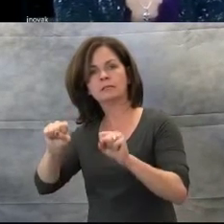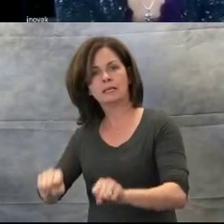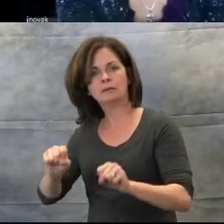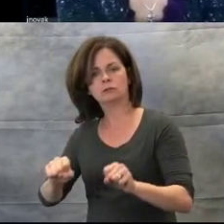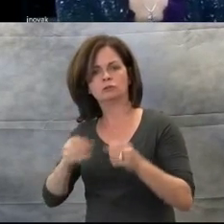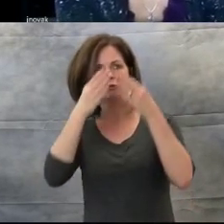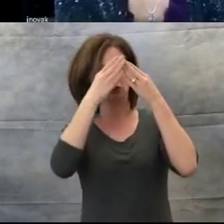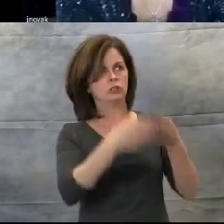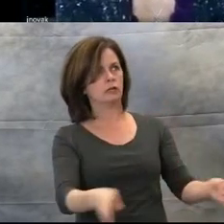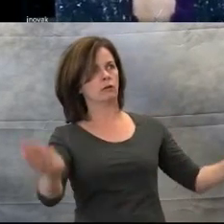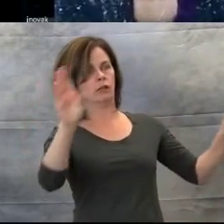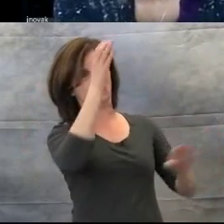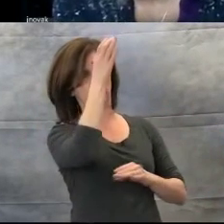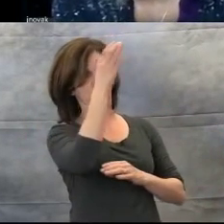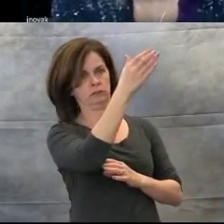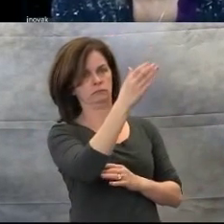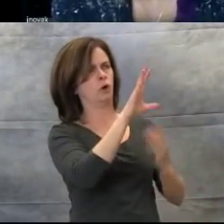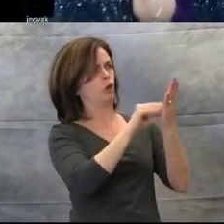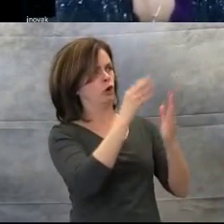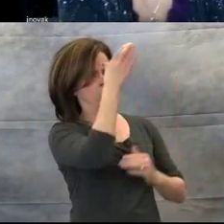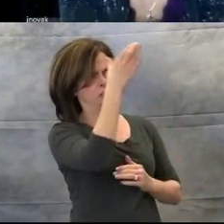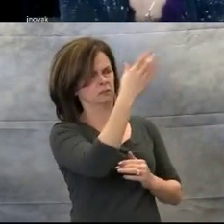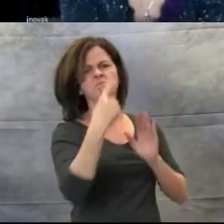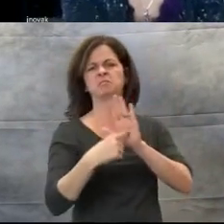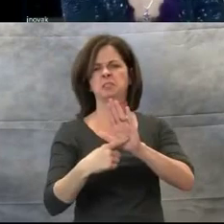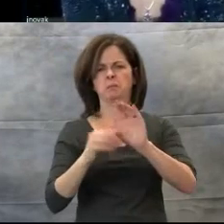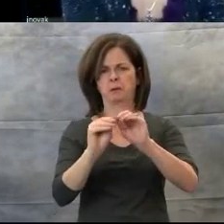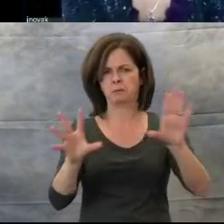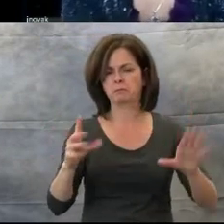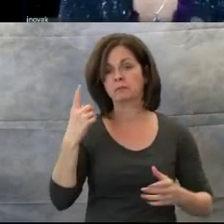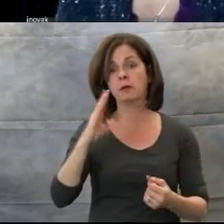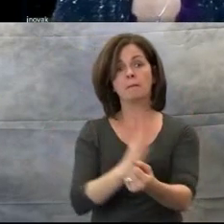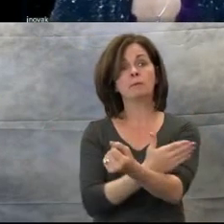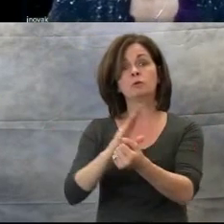For example, in a musical setting, when a child is